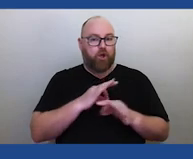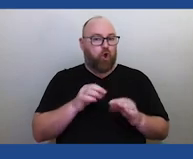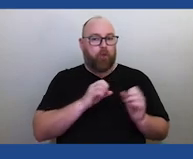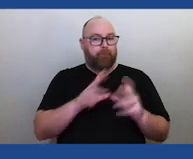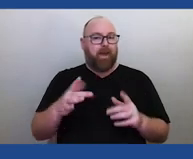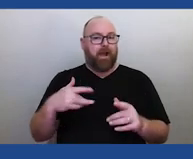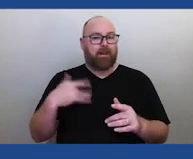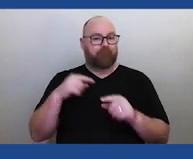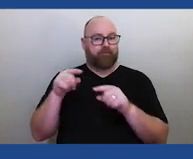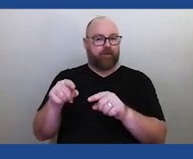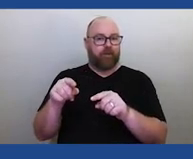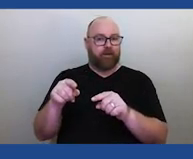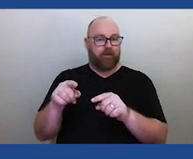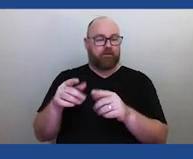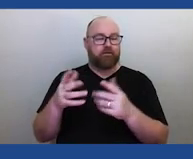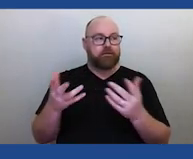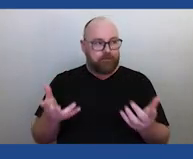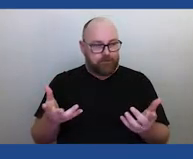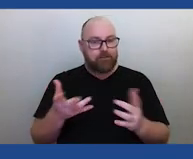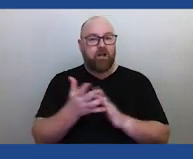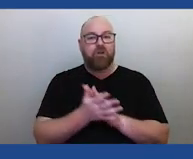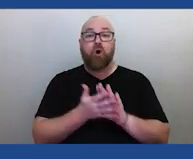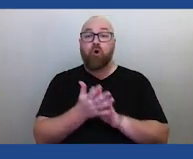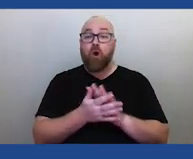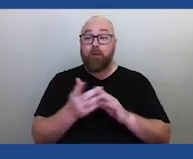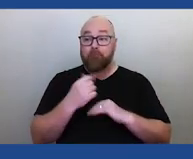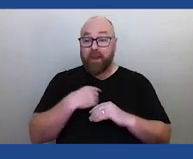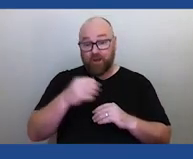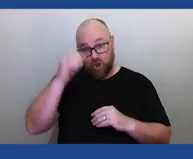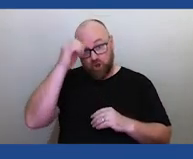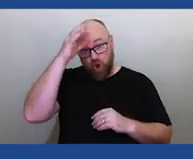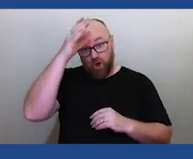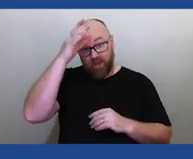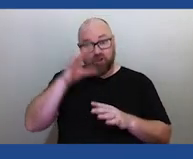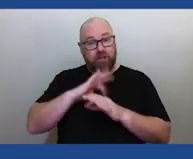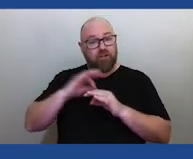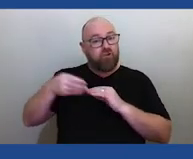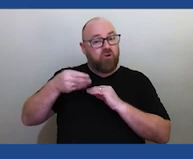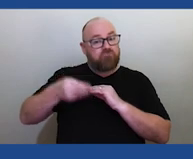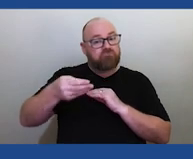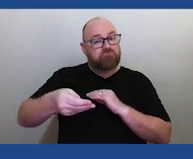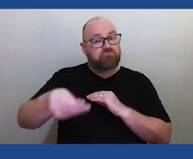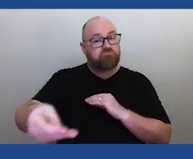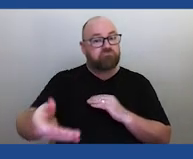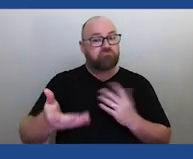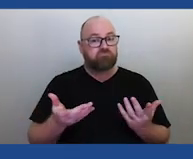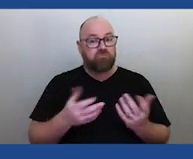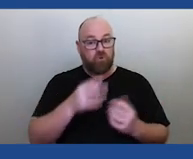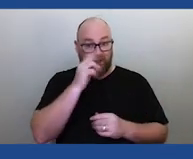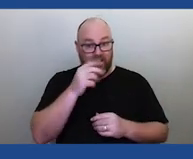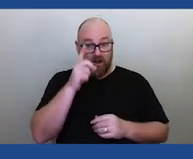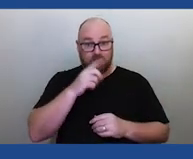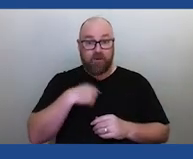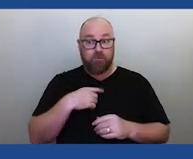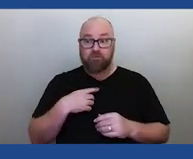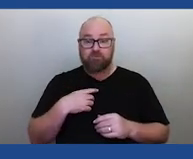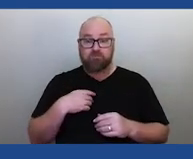the part of the larger corpus of knowledge and language isn't being passed down as much because the younger generations leave when they hit about 12,